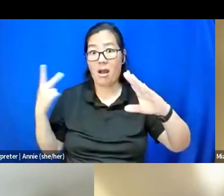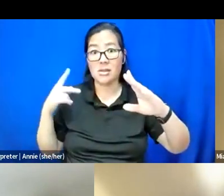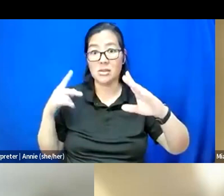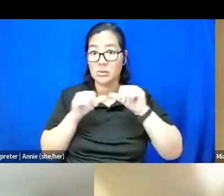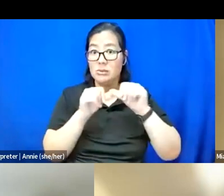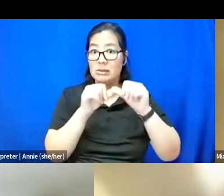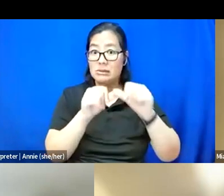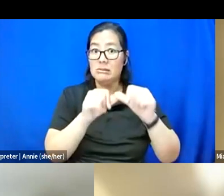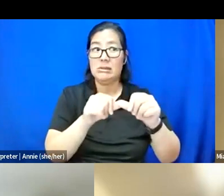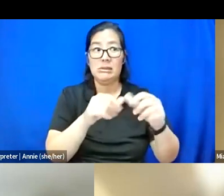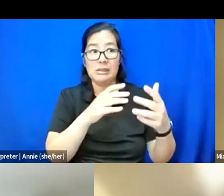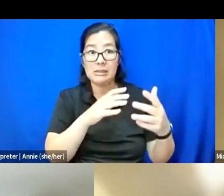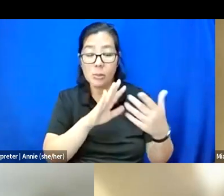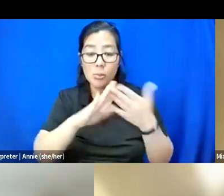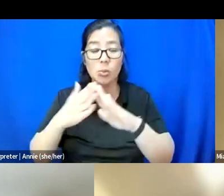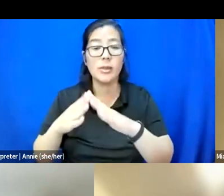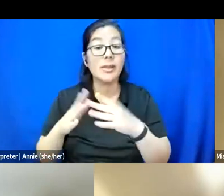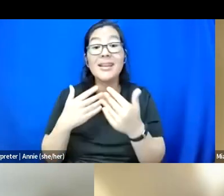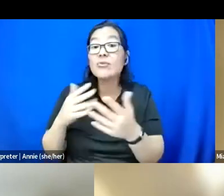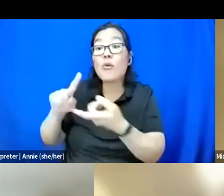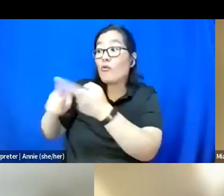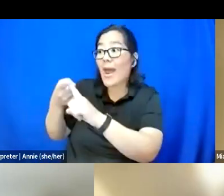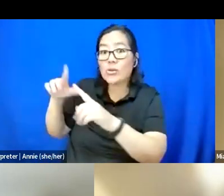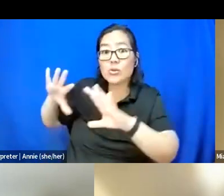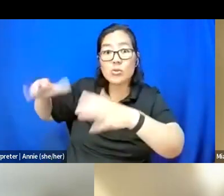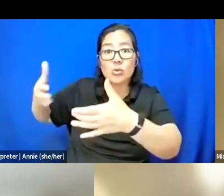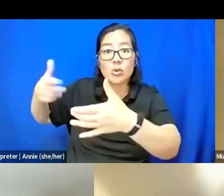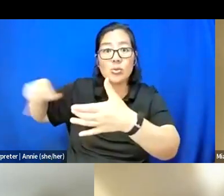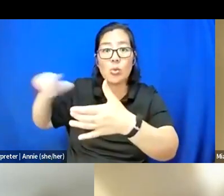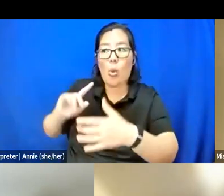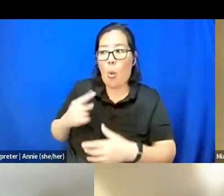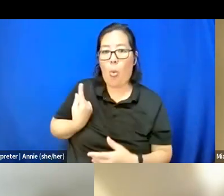I mean, even in our friend groups, we're the only disabled people or very few of us,